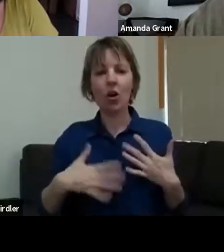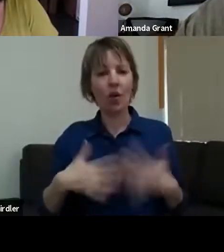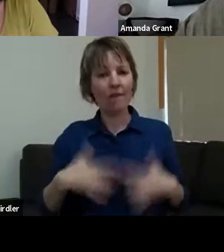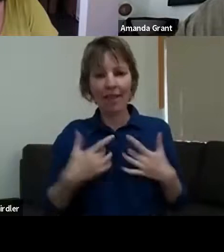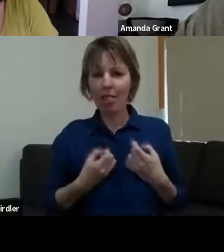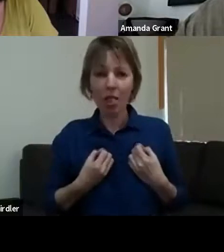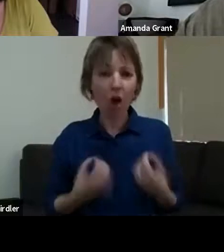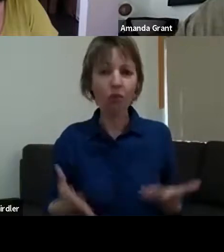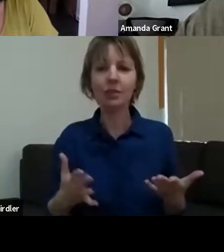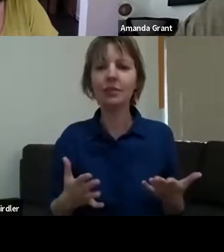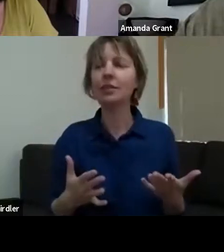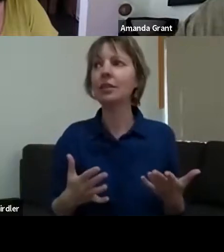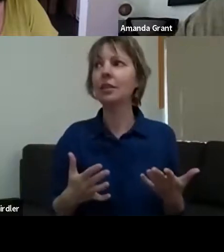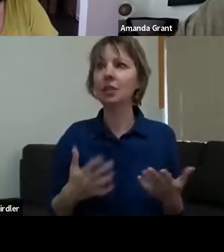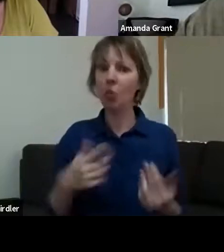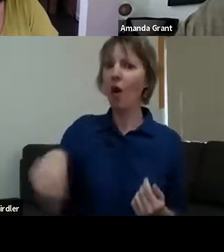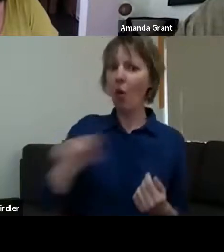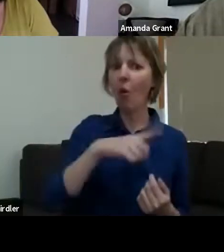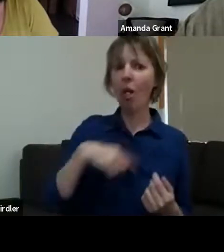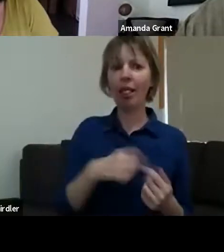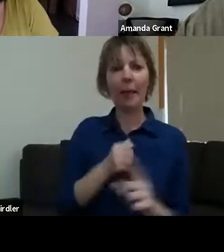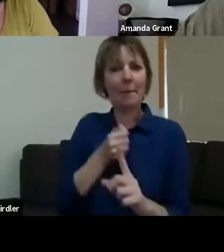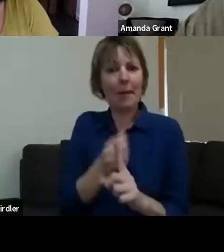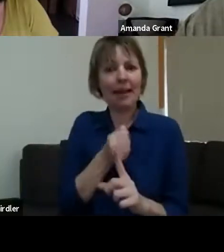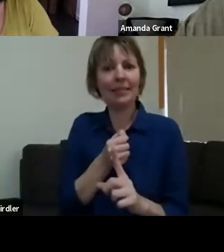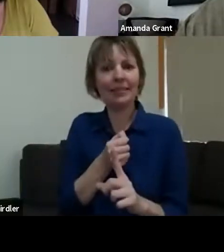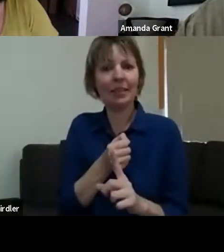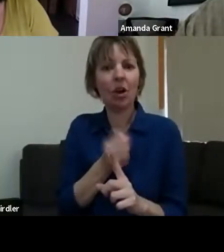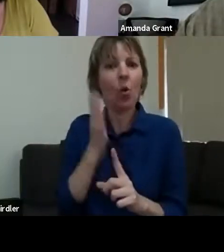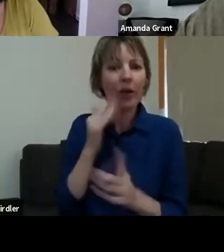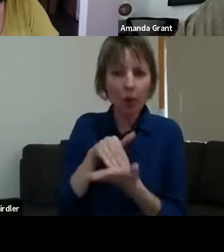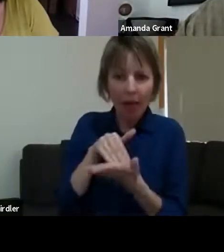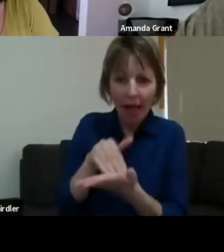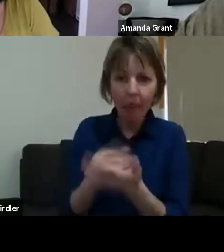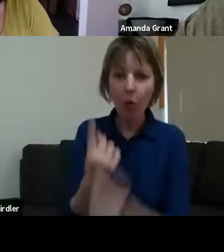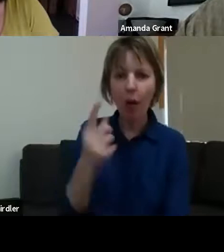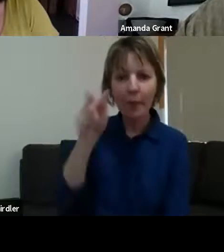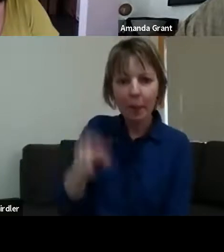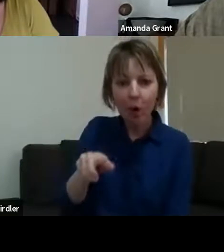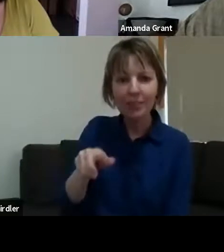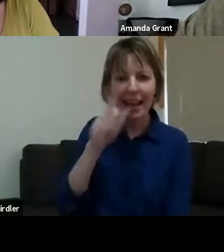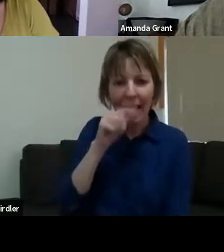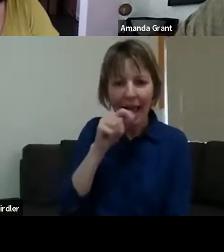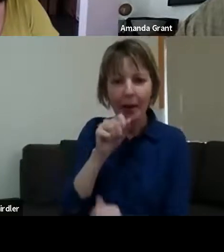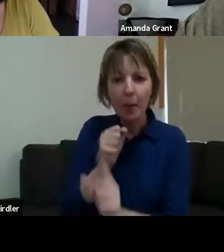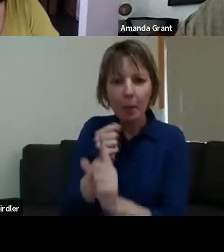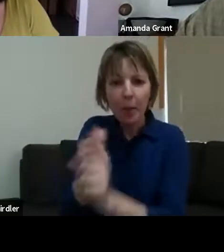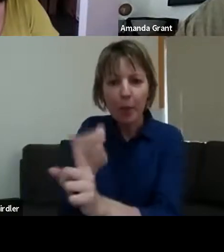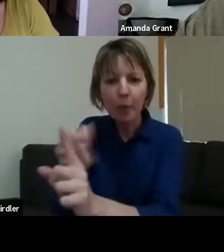helped one individual heal, and then the ripples go out - healthier individuals can help others. But equally, if someone's suffering, the